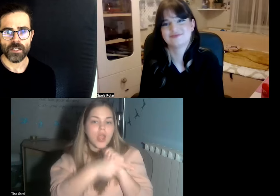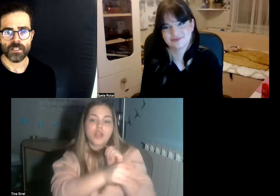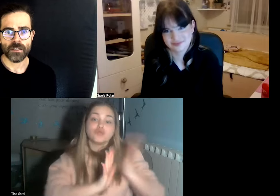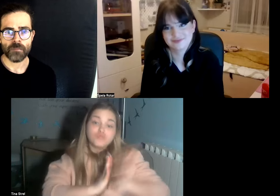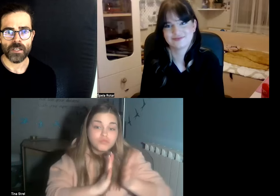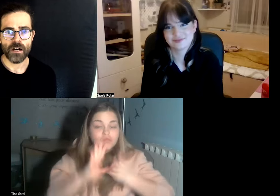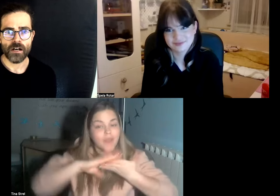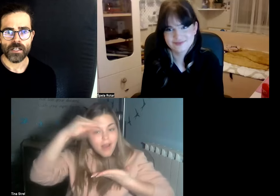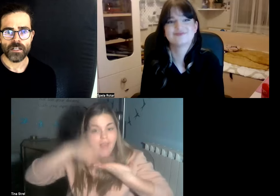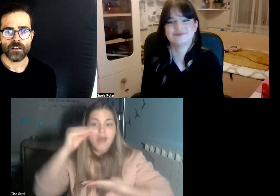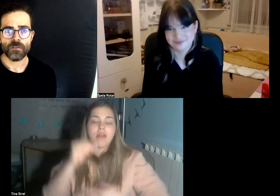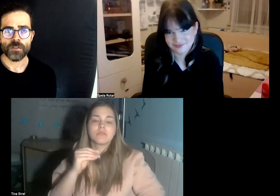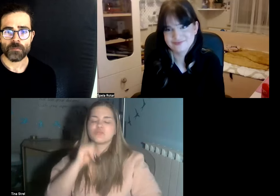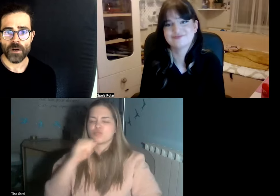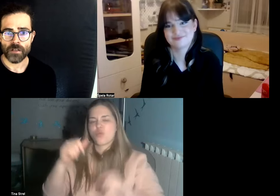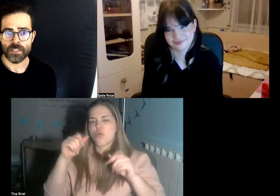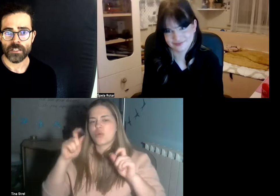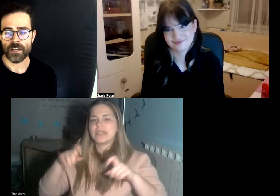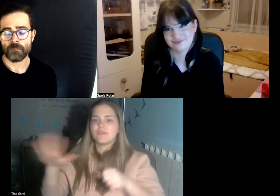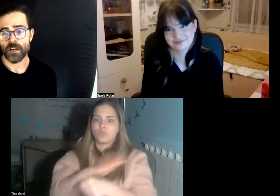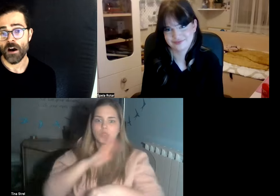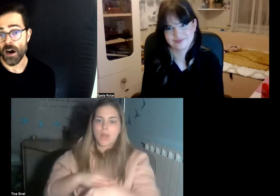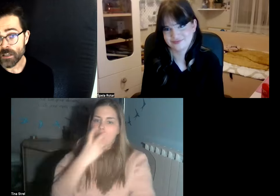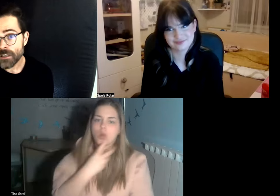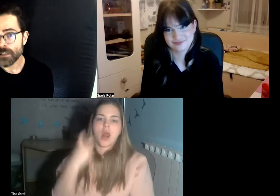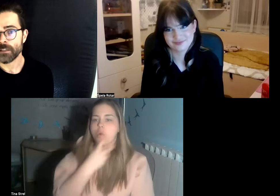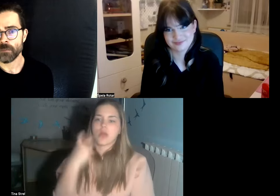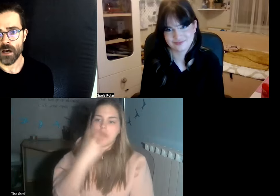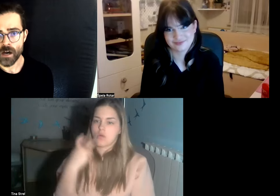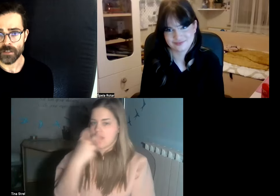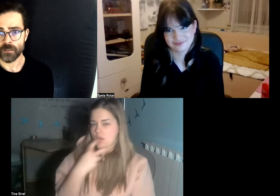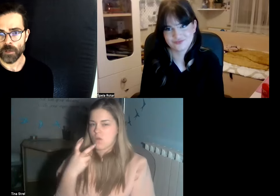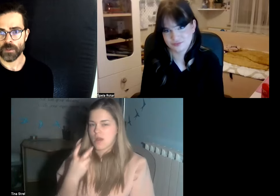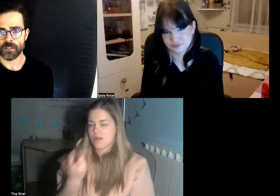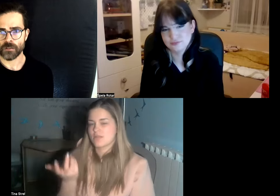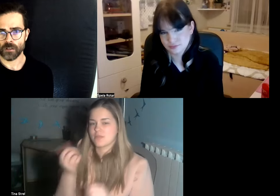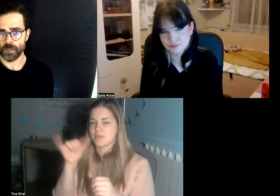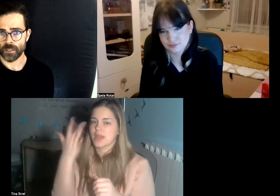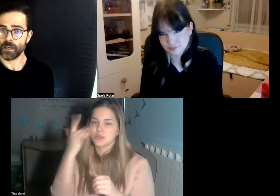it can be for some parents it can be hard it can be a hard experience you know being